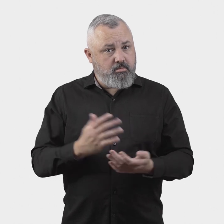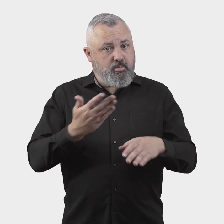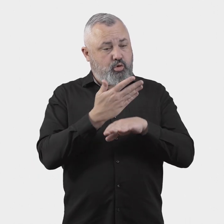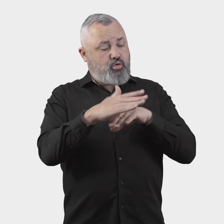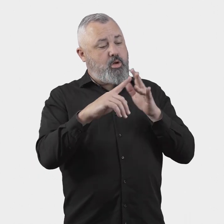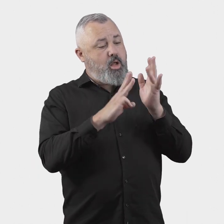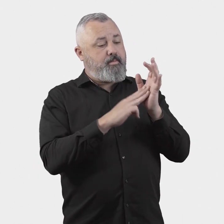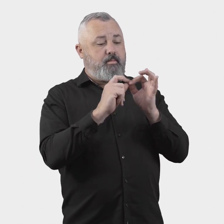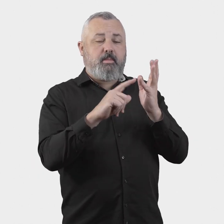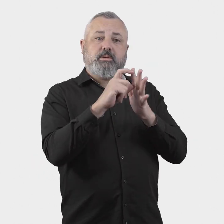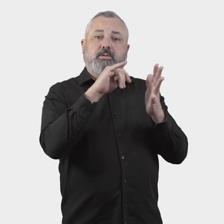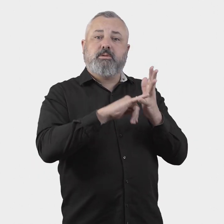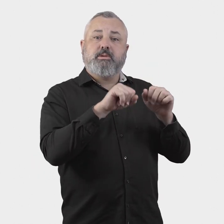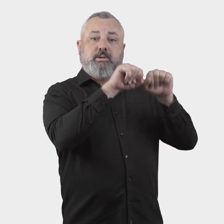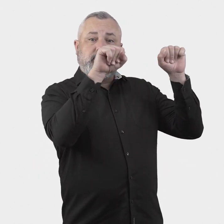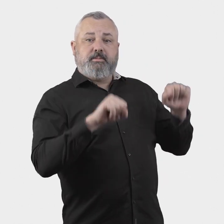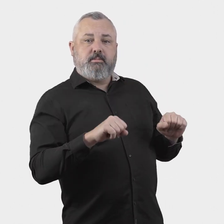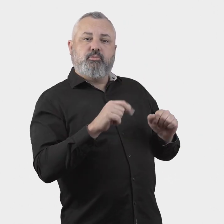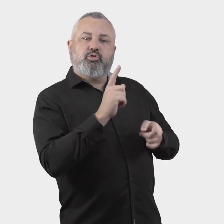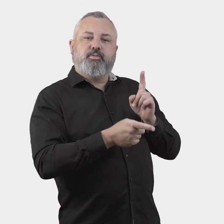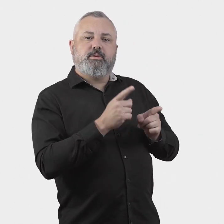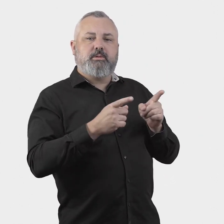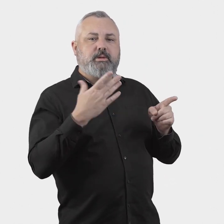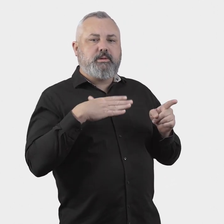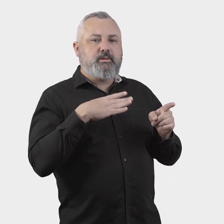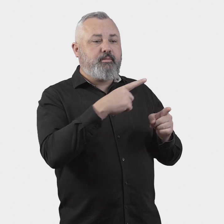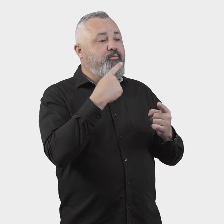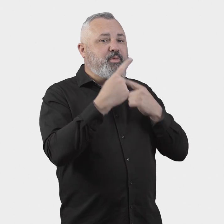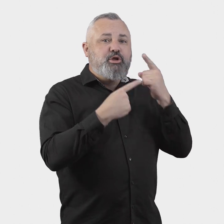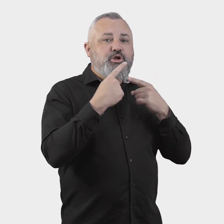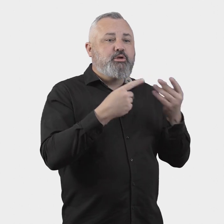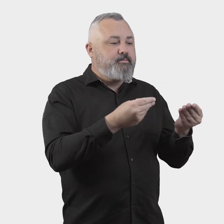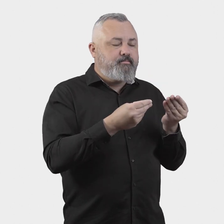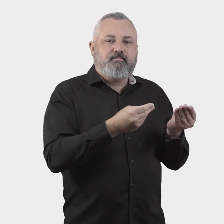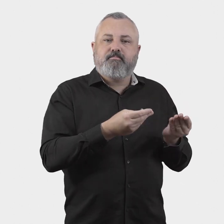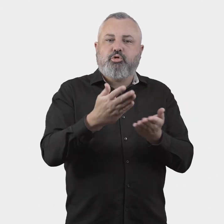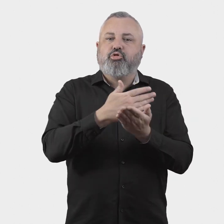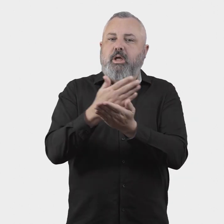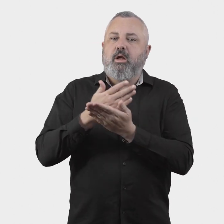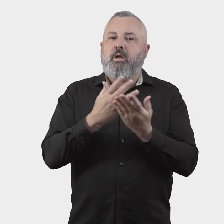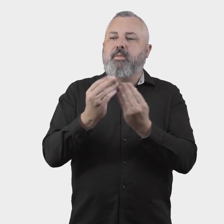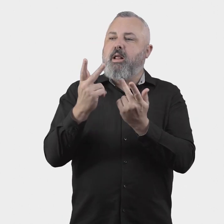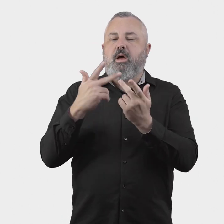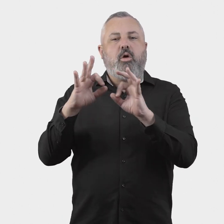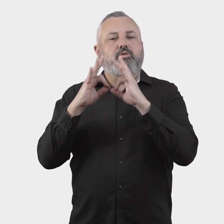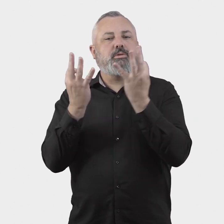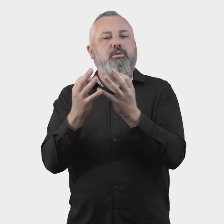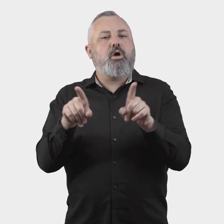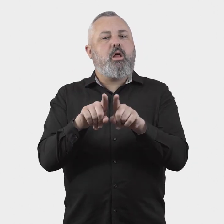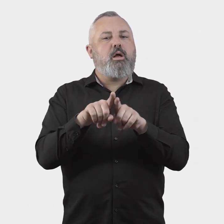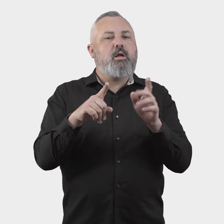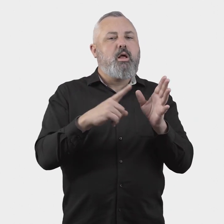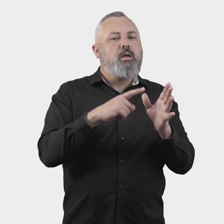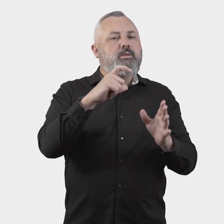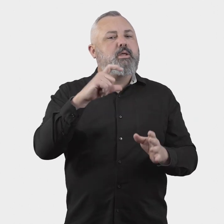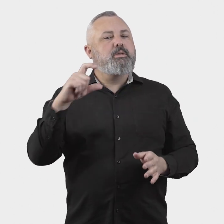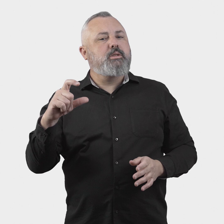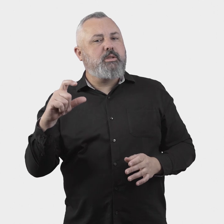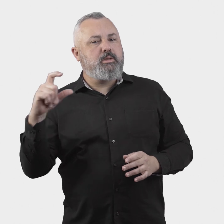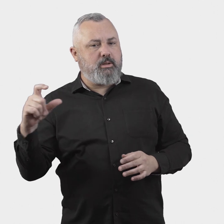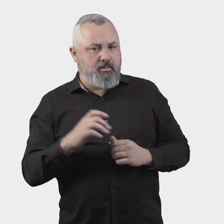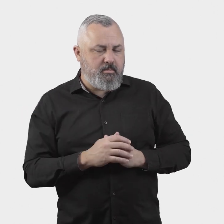The ombuds scheme will have a role in providing certain information to relevant regulators, such as the ACCC.